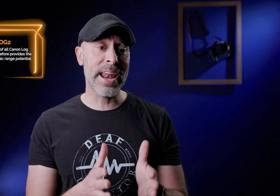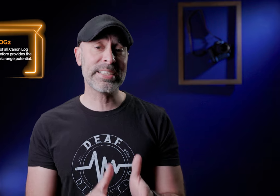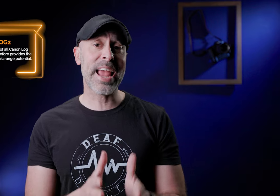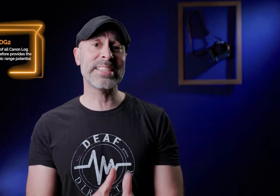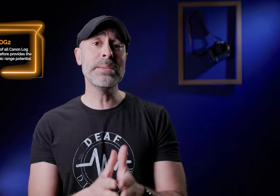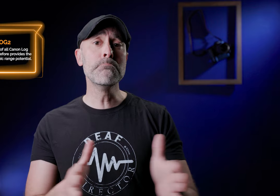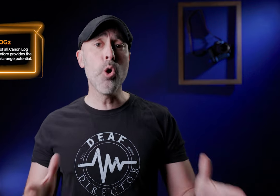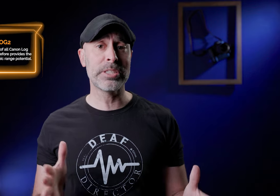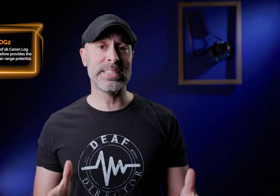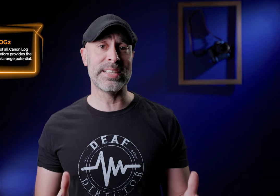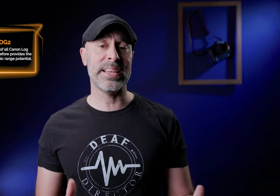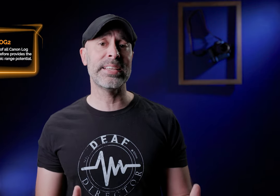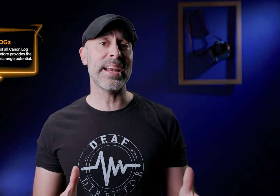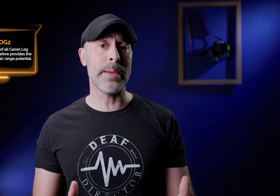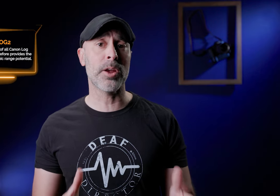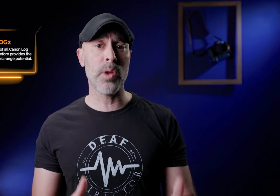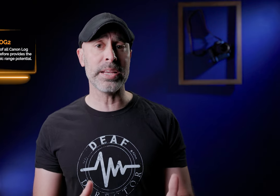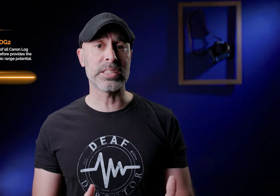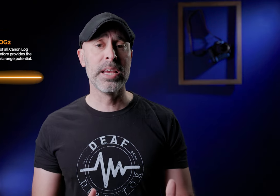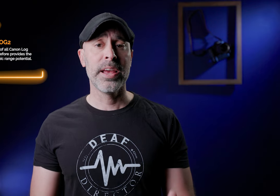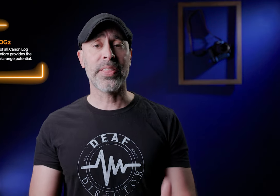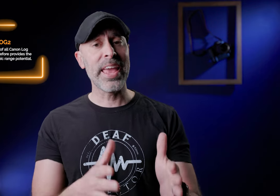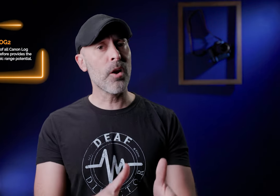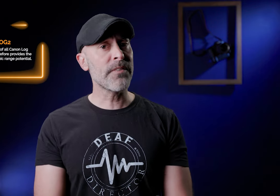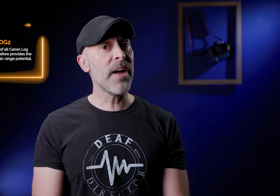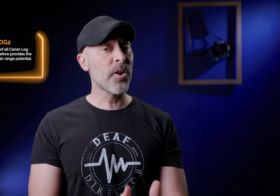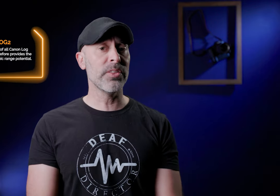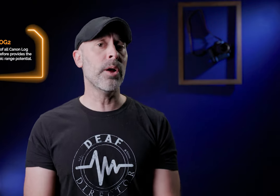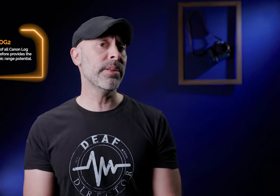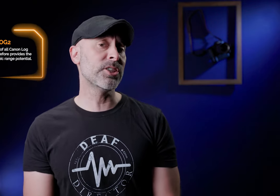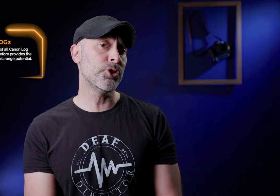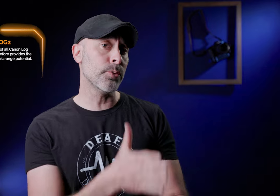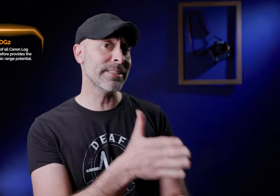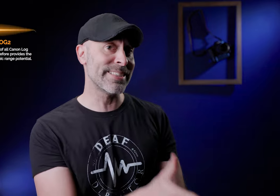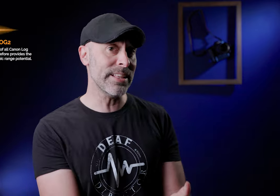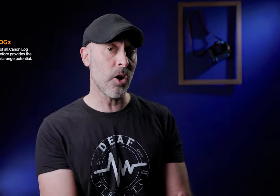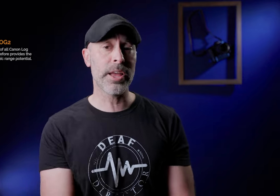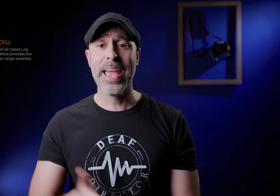actually has the most extended dynamic range now the Canon R5 currently only lets you shoot in Clog